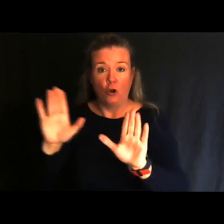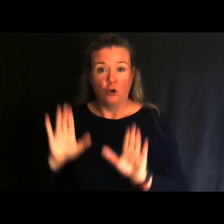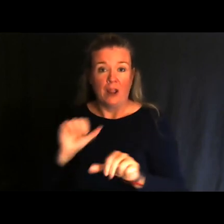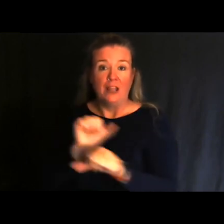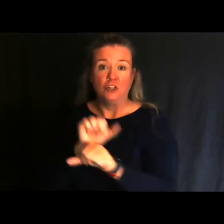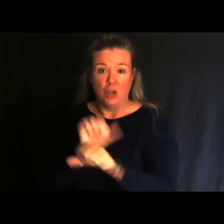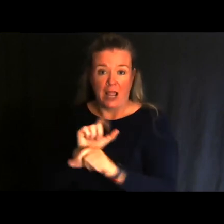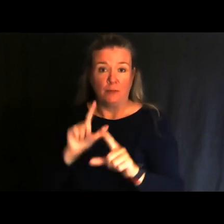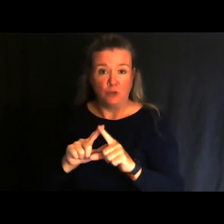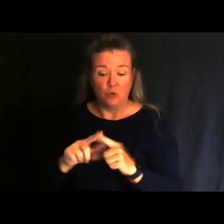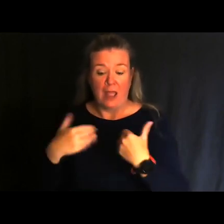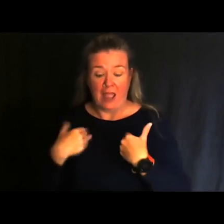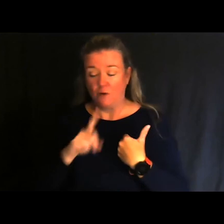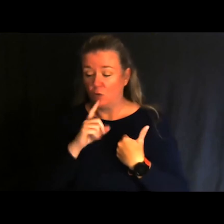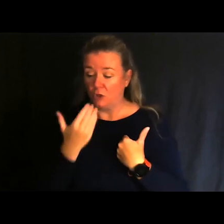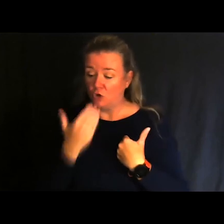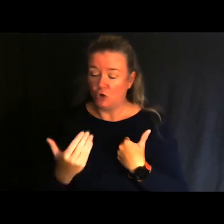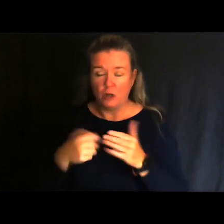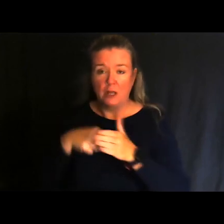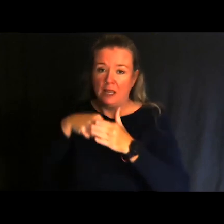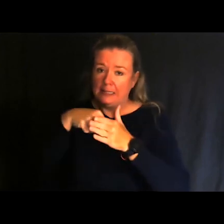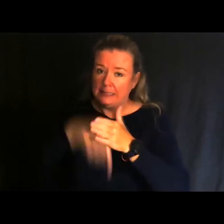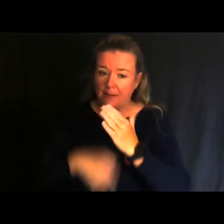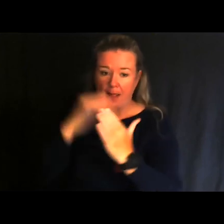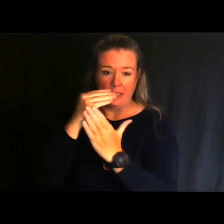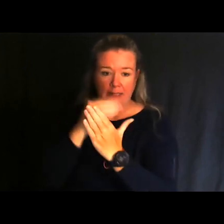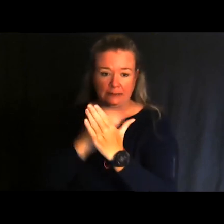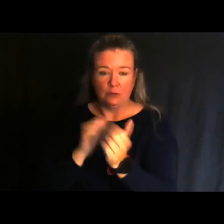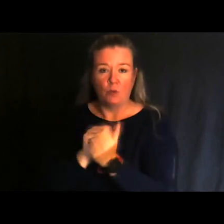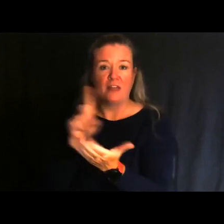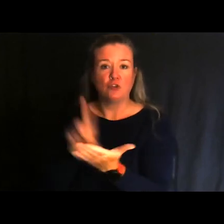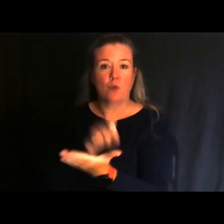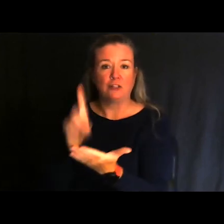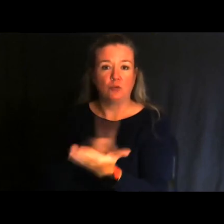to compile a very comprehensive list and directory.